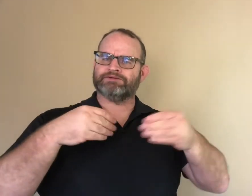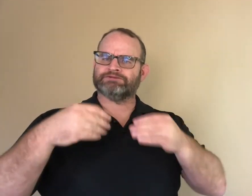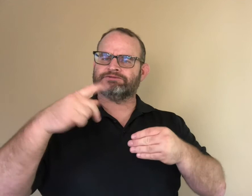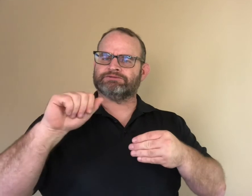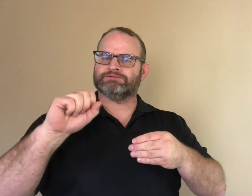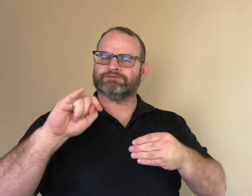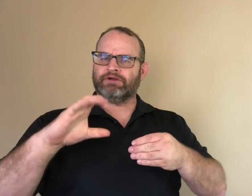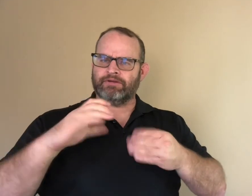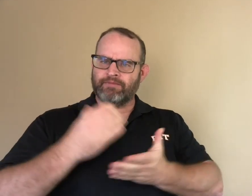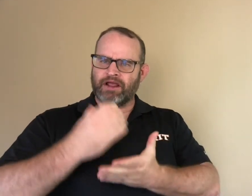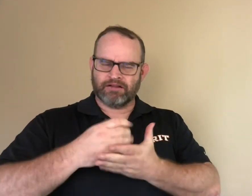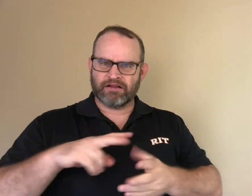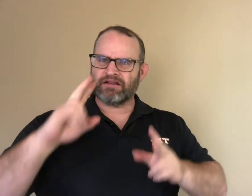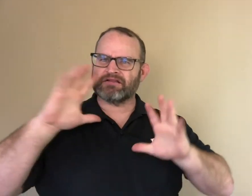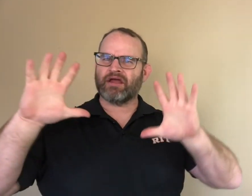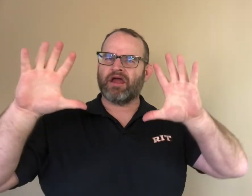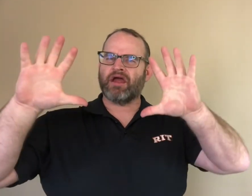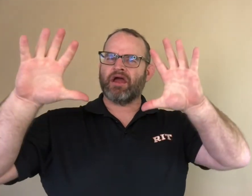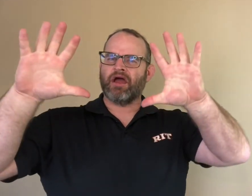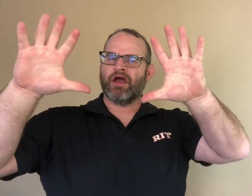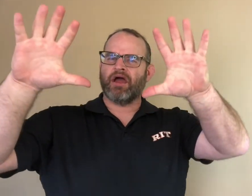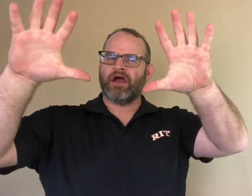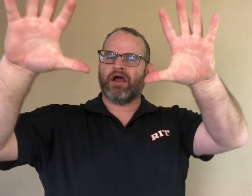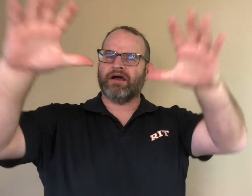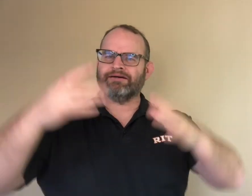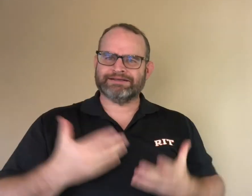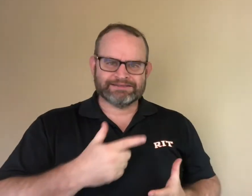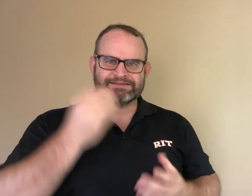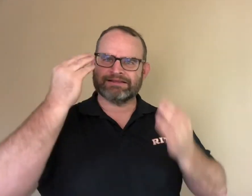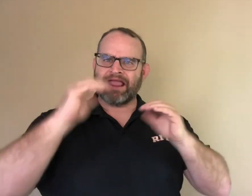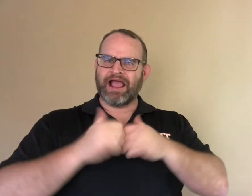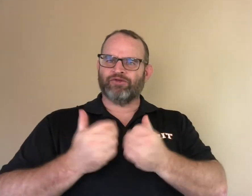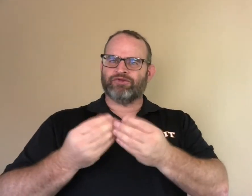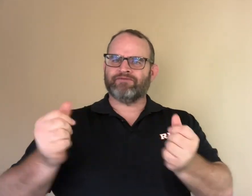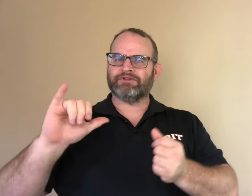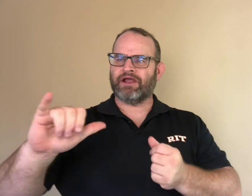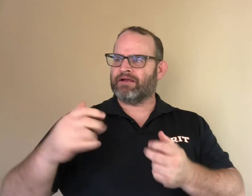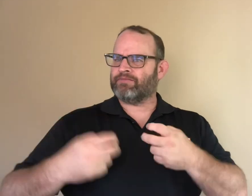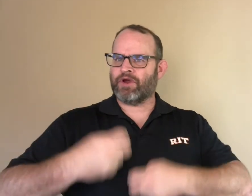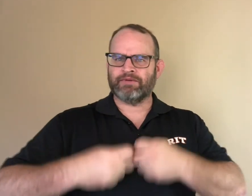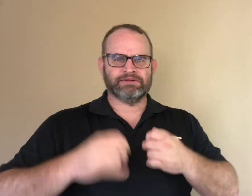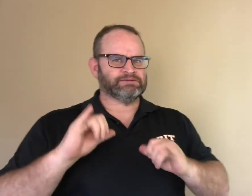She starts to see how people throw away empty plastic bottles as rubbish. She feels that those rubbish are making her hometown dirty and unappealing.